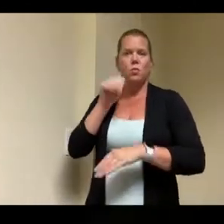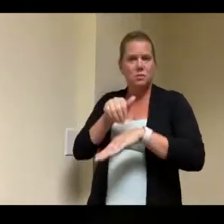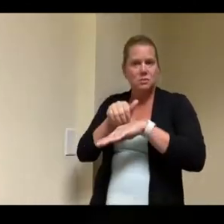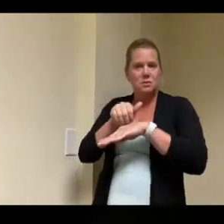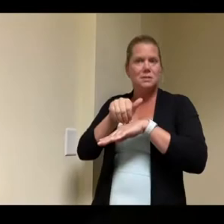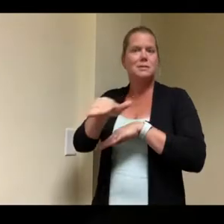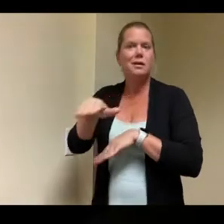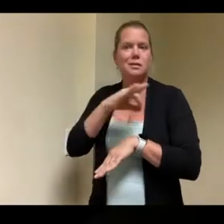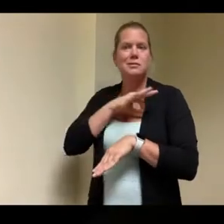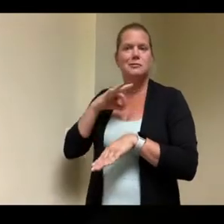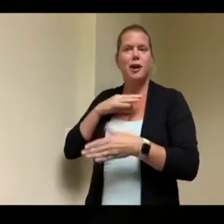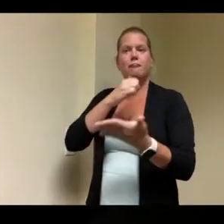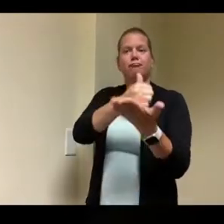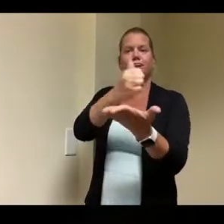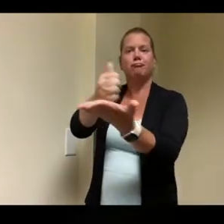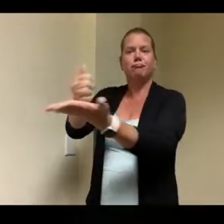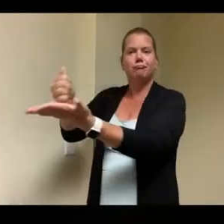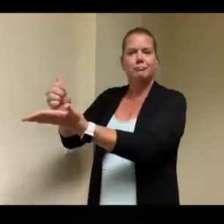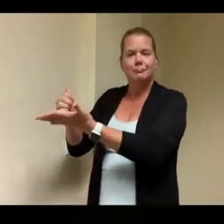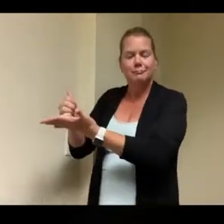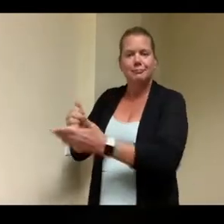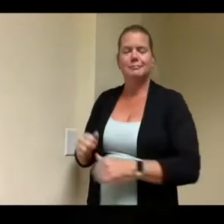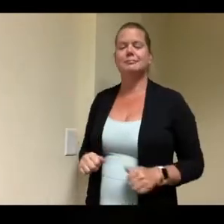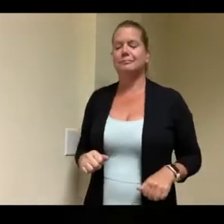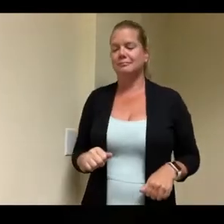to assist them and i'll tell you the last four months